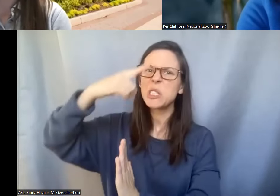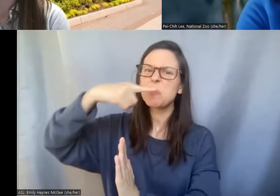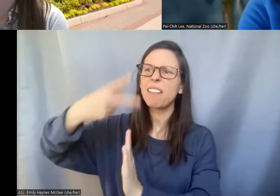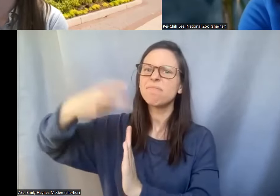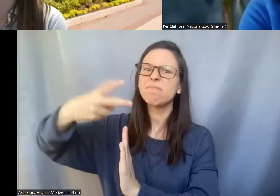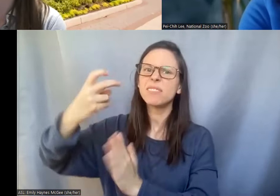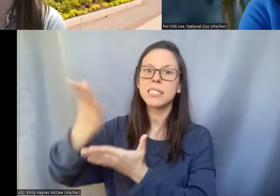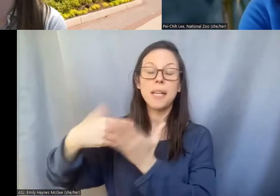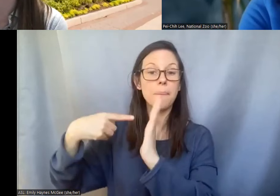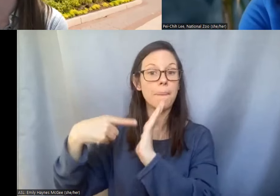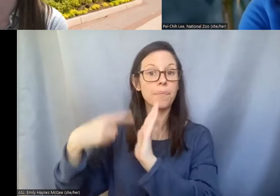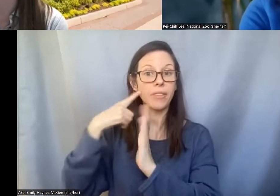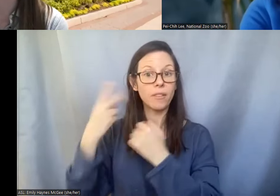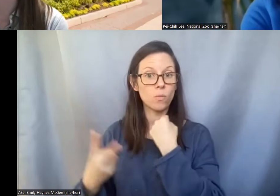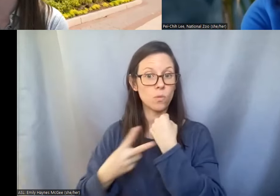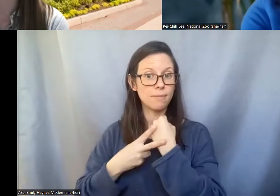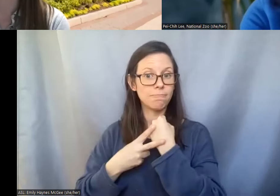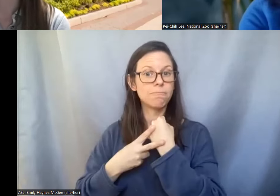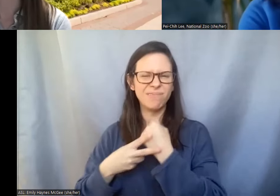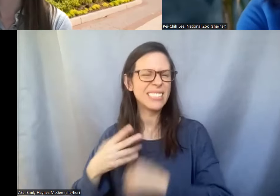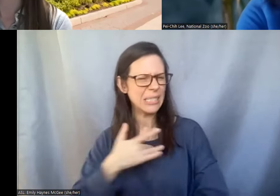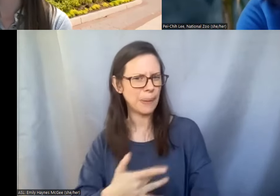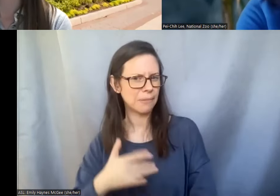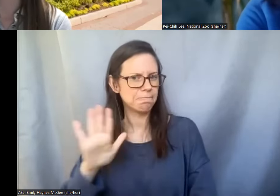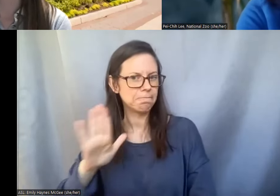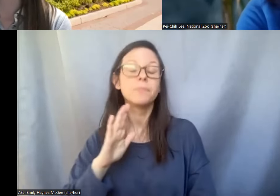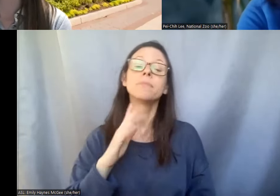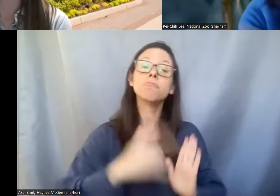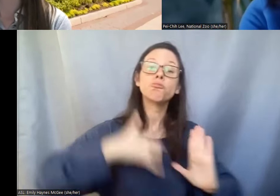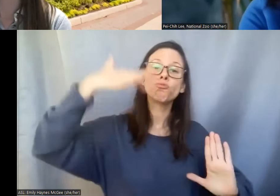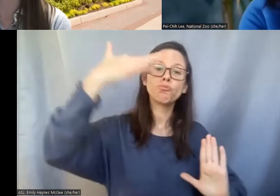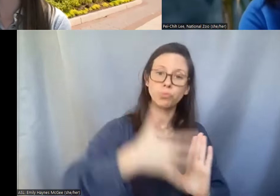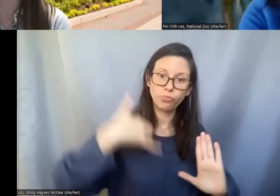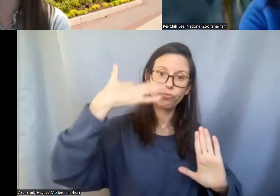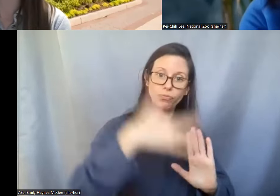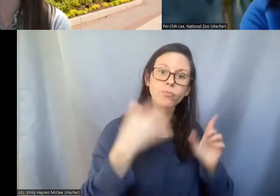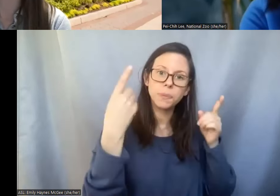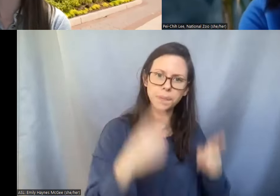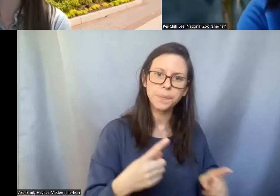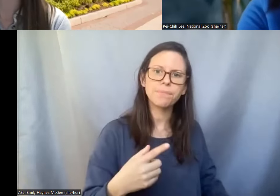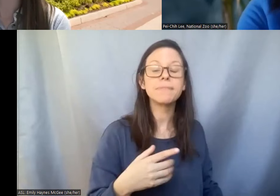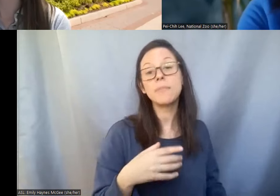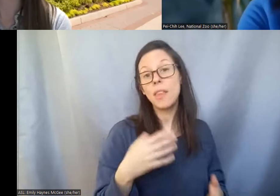Occasionally, which doesn't happen very often but in the case of ovaries or testes